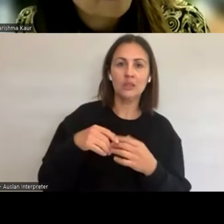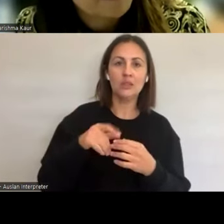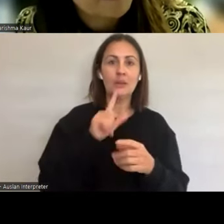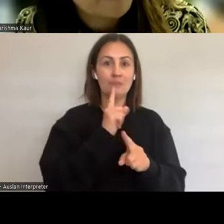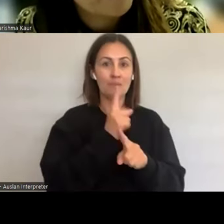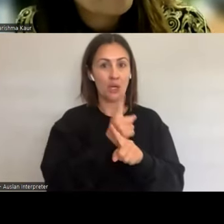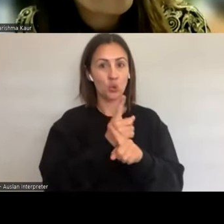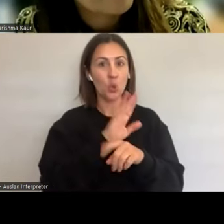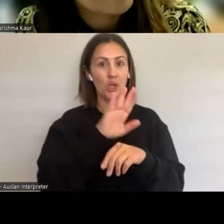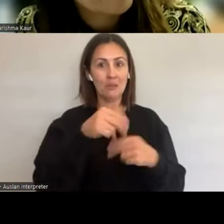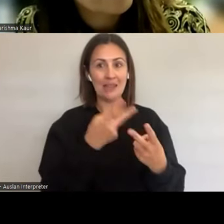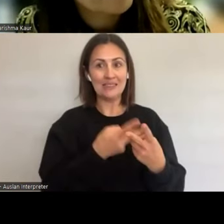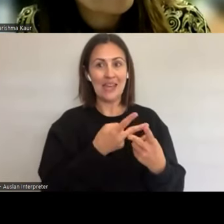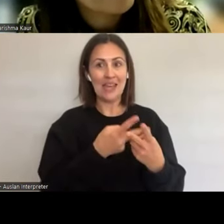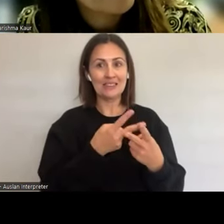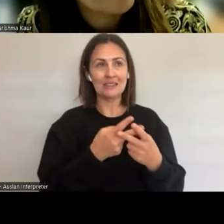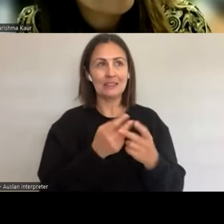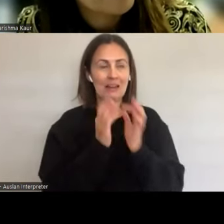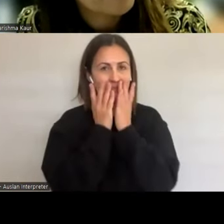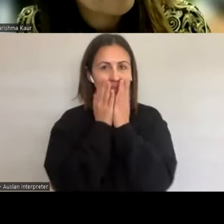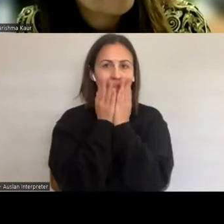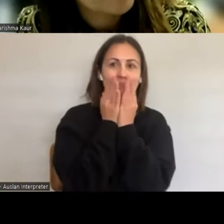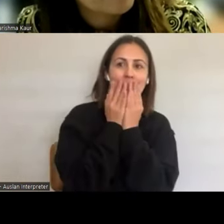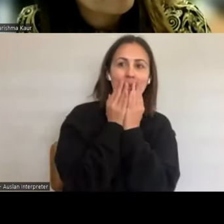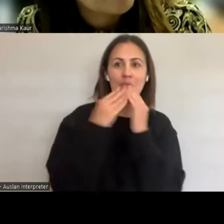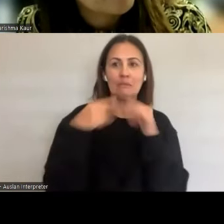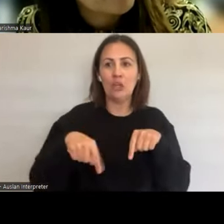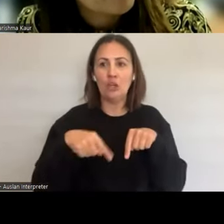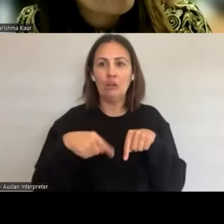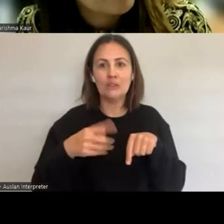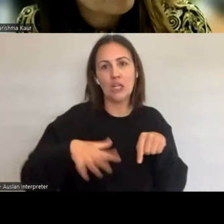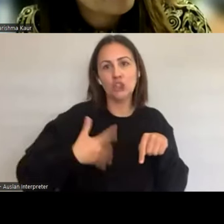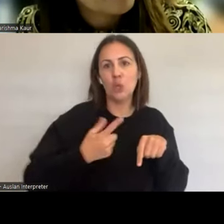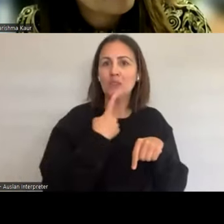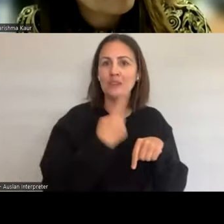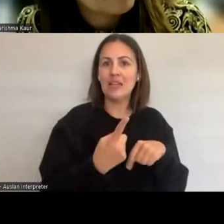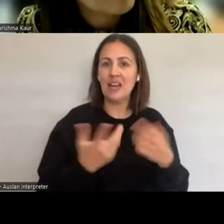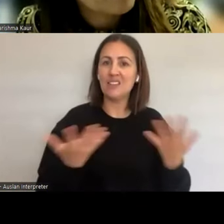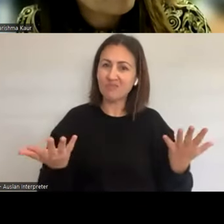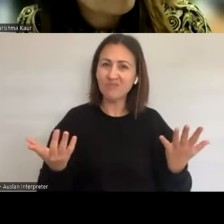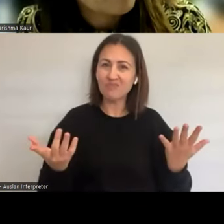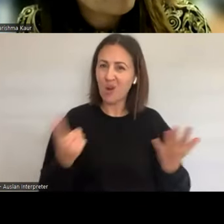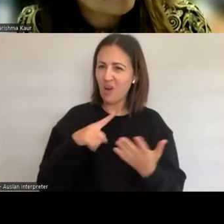regardless of their age or their backgrounds. So I'm wondering, if you could share with us some